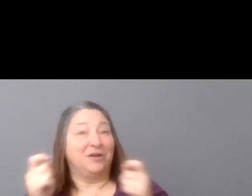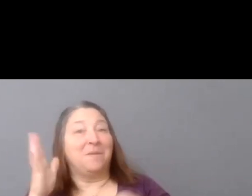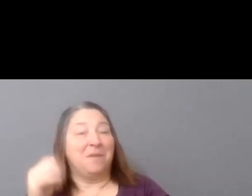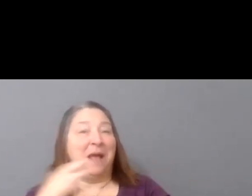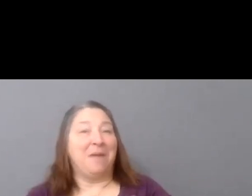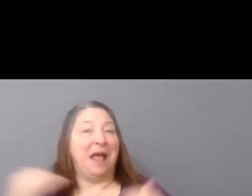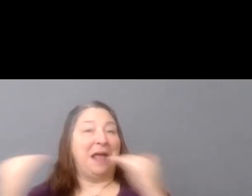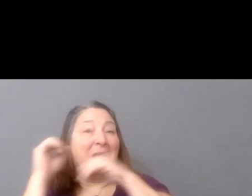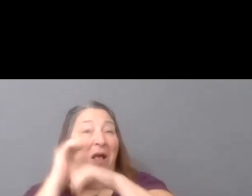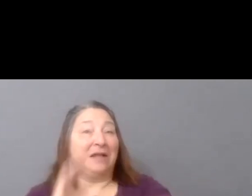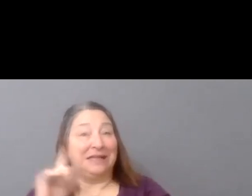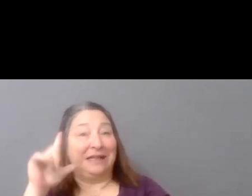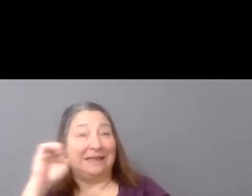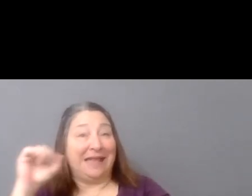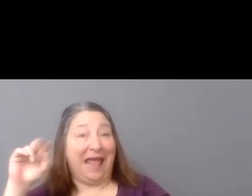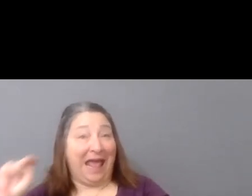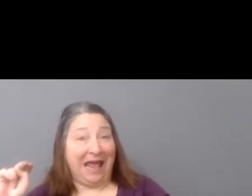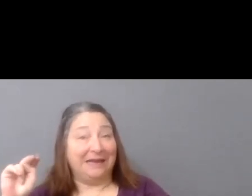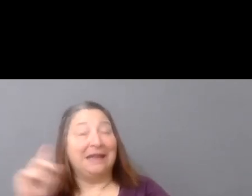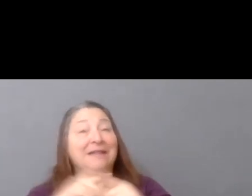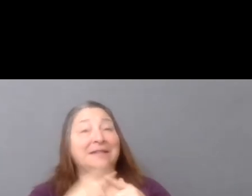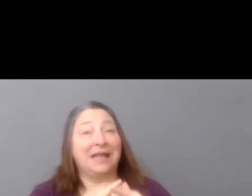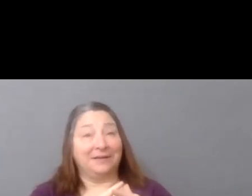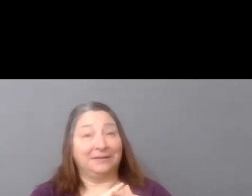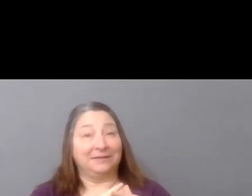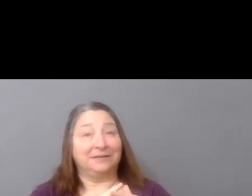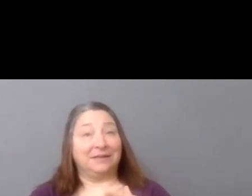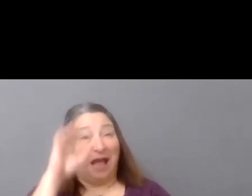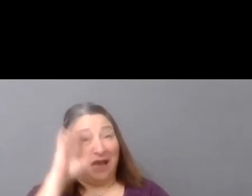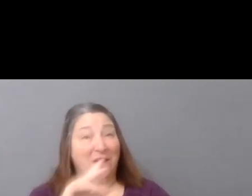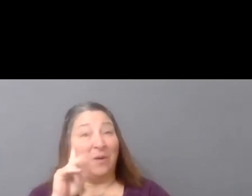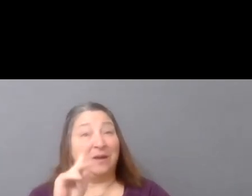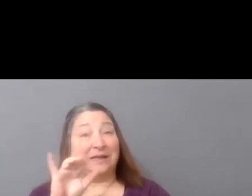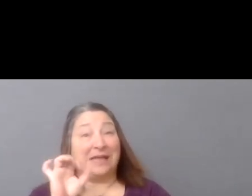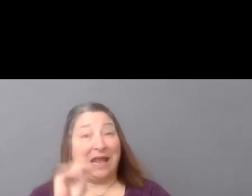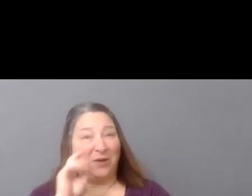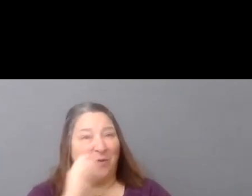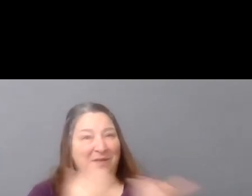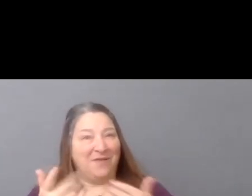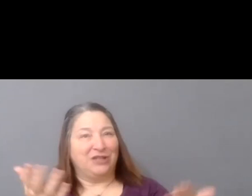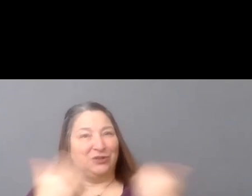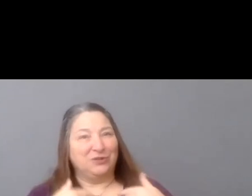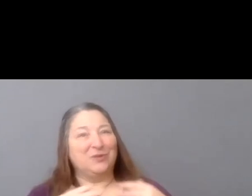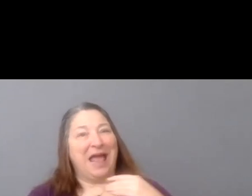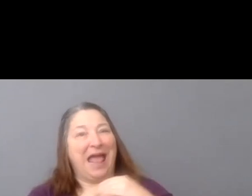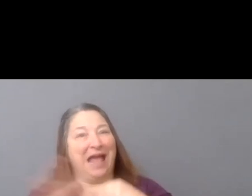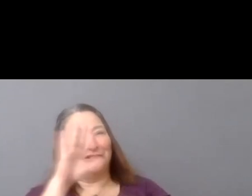And there will be a point at which I know that Karin is going to invite you all to add some thoughts into the chat.